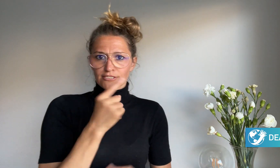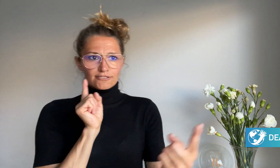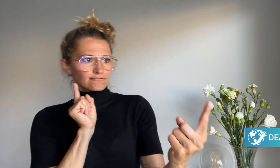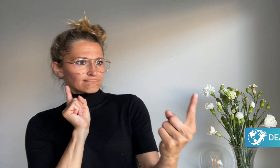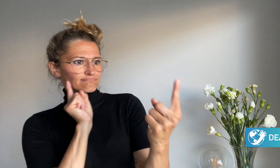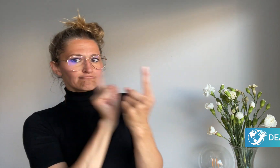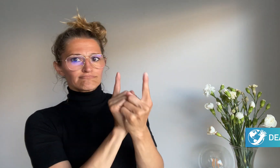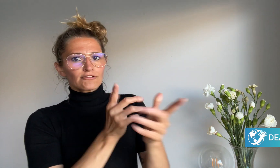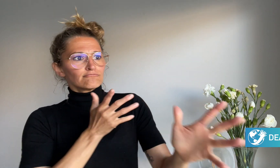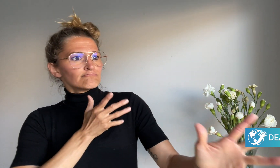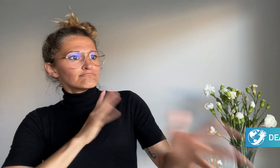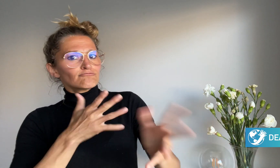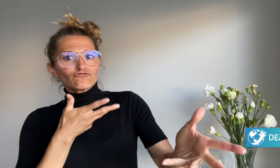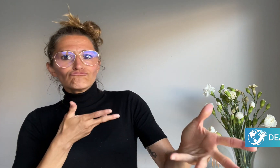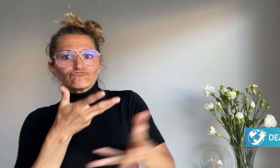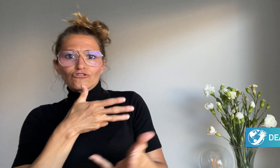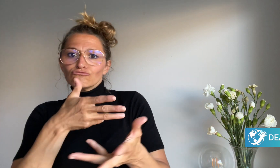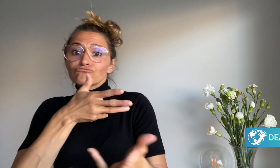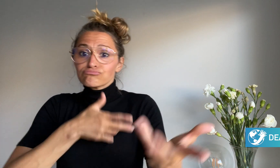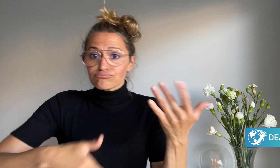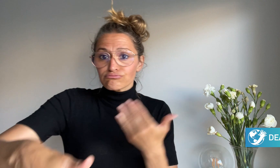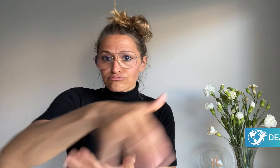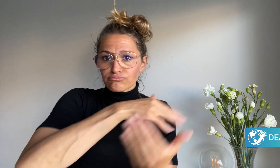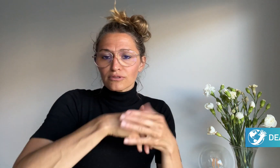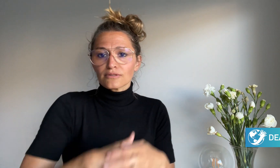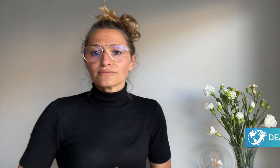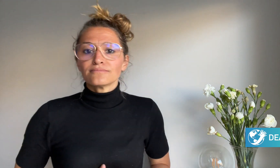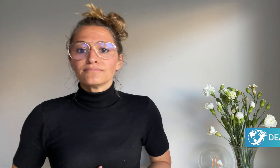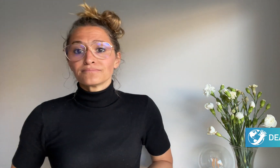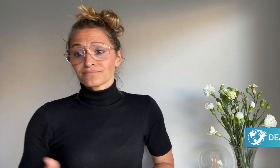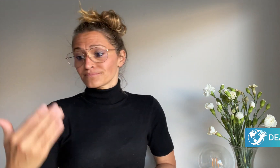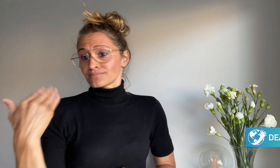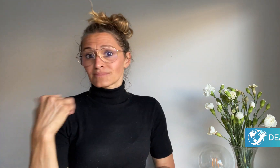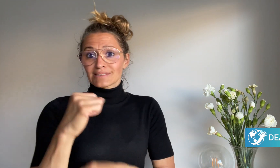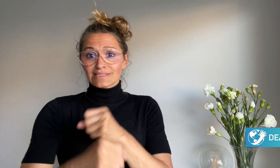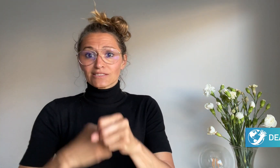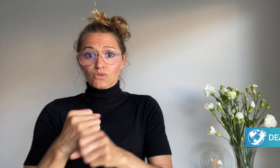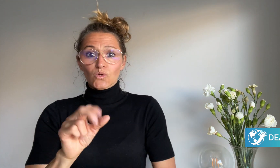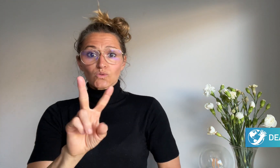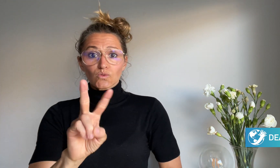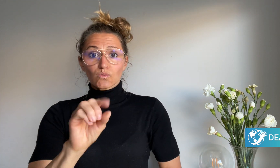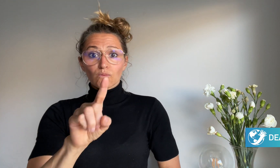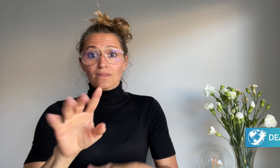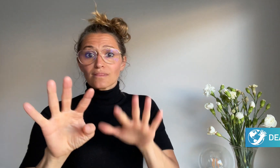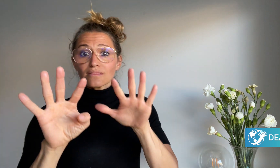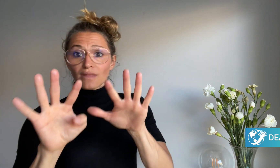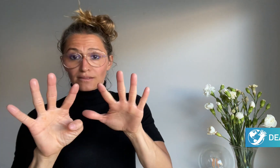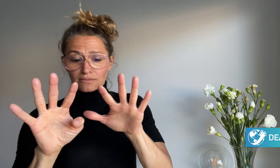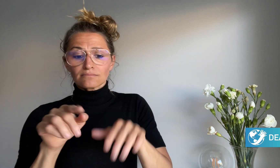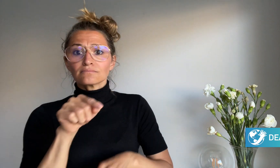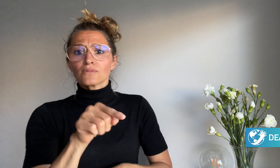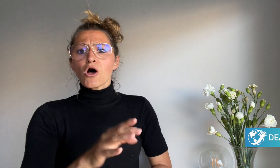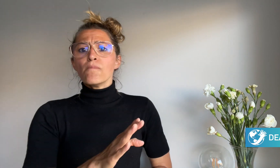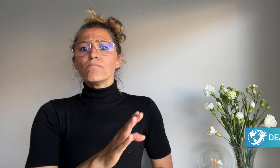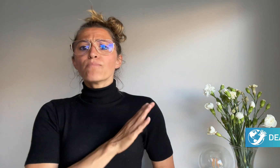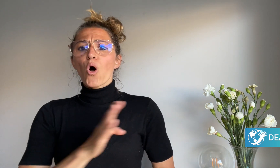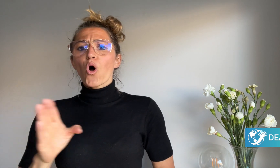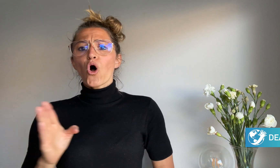of Directors was replaced by fully Deaf people with big